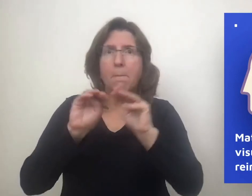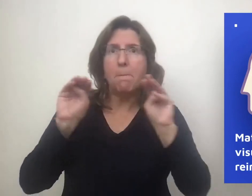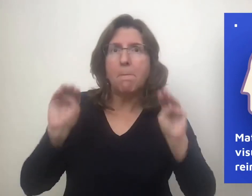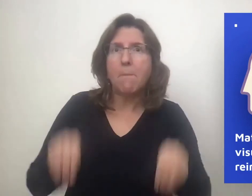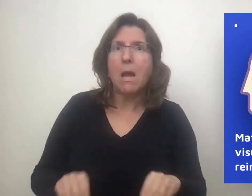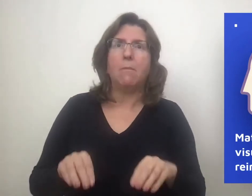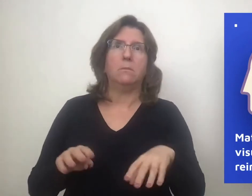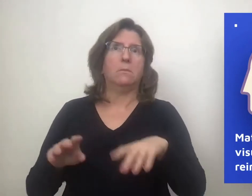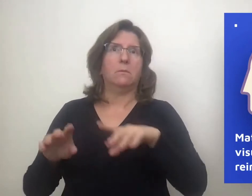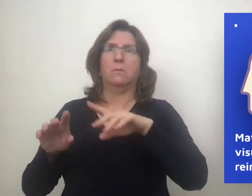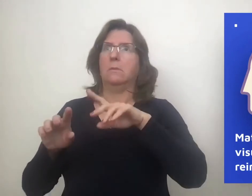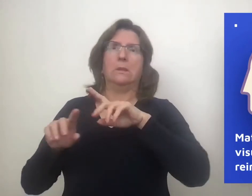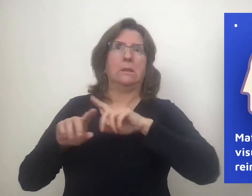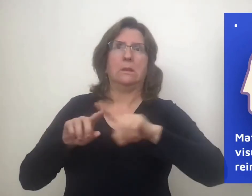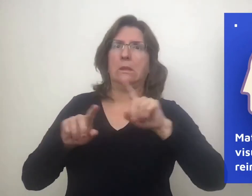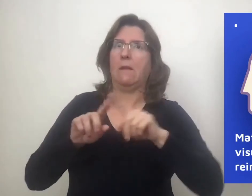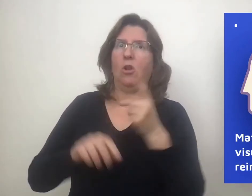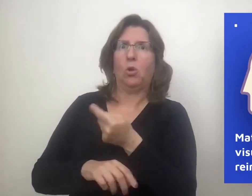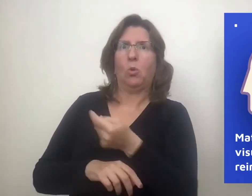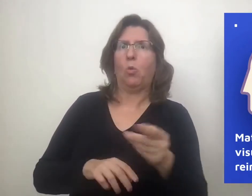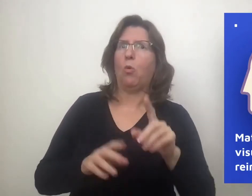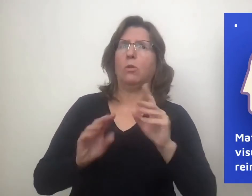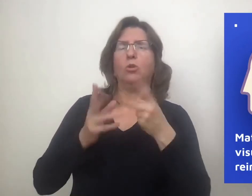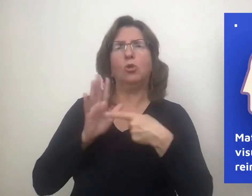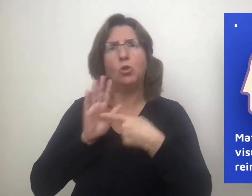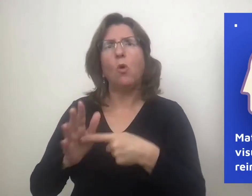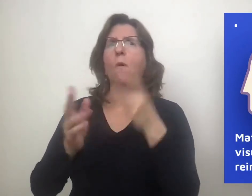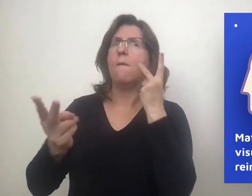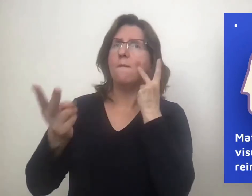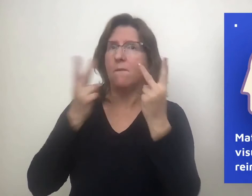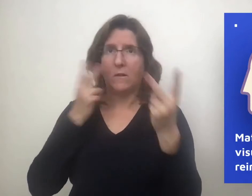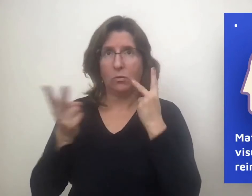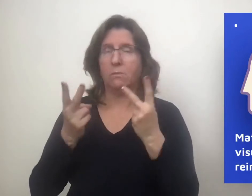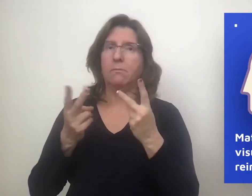concept maps, any variety of visual representations to describe the concepts